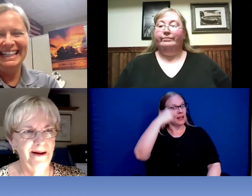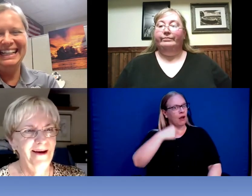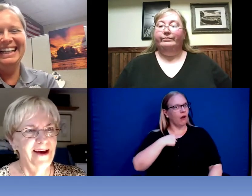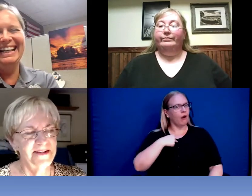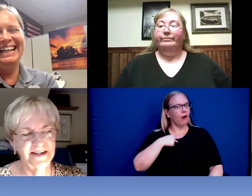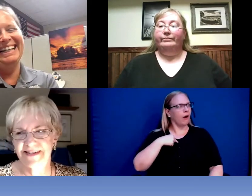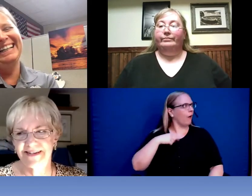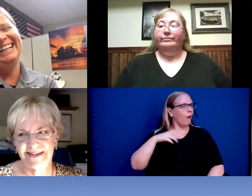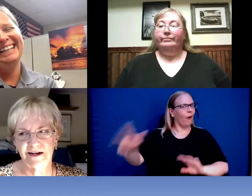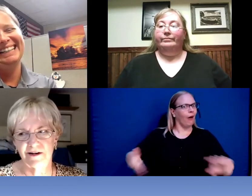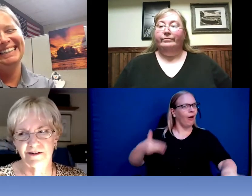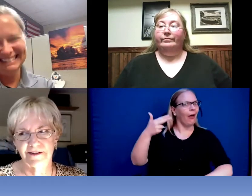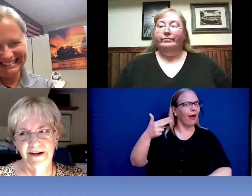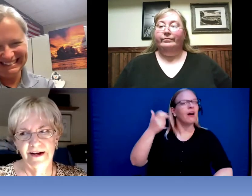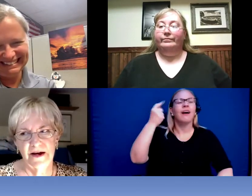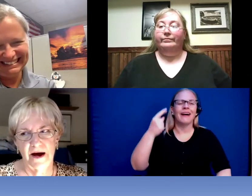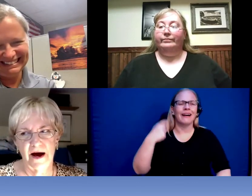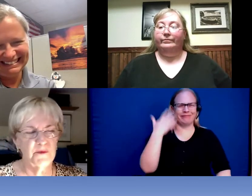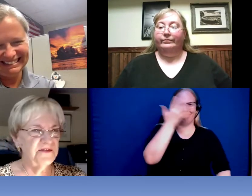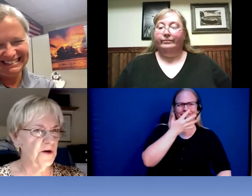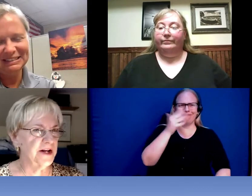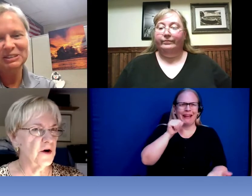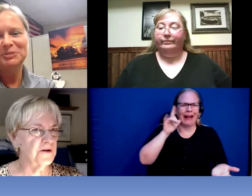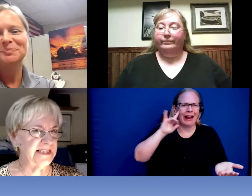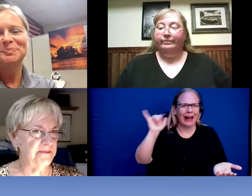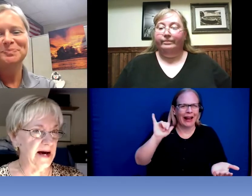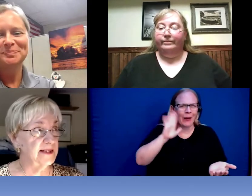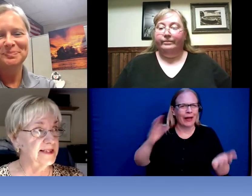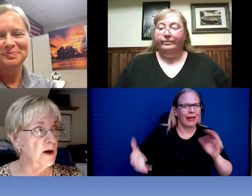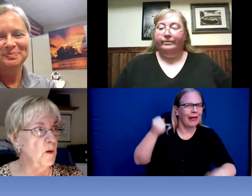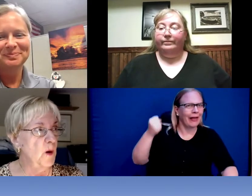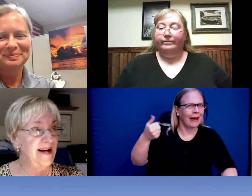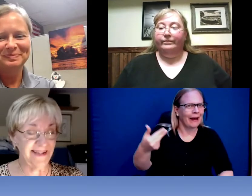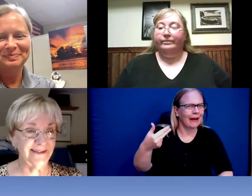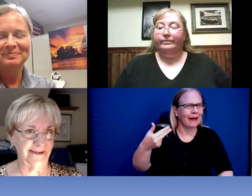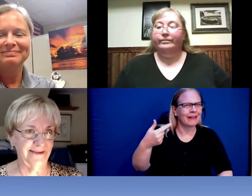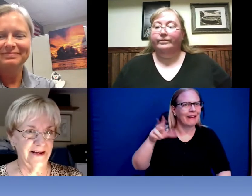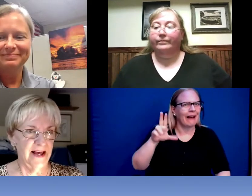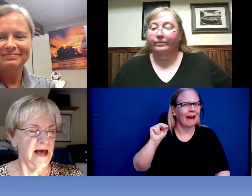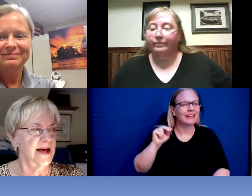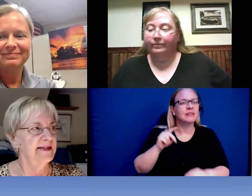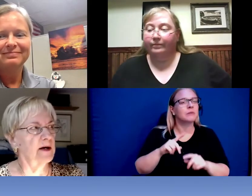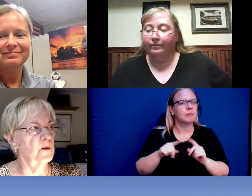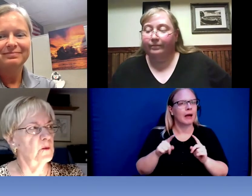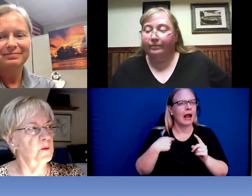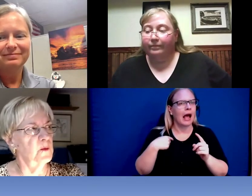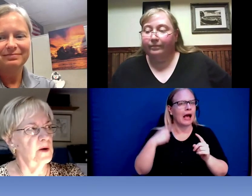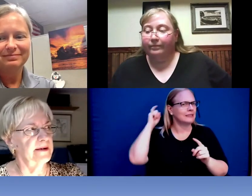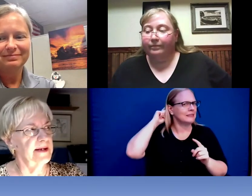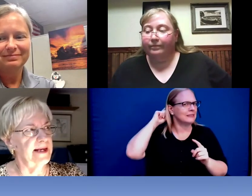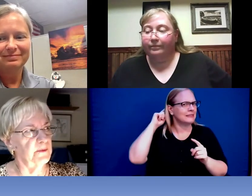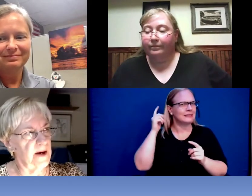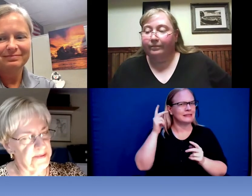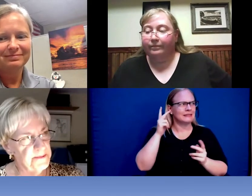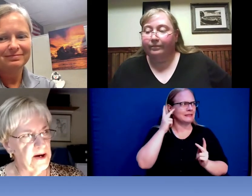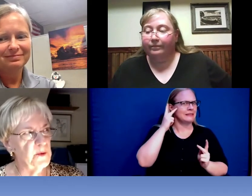Bonnie: But still I was very nervous about it so I didn't. So, when he -- I put my